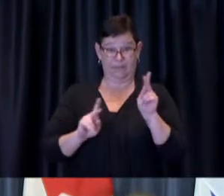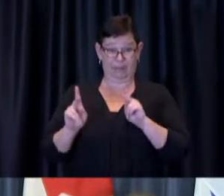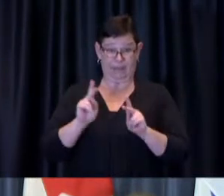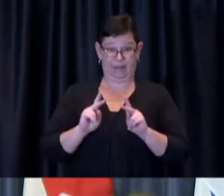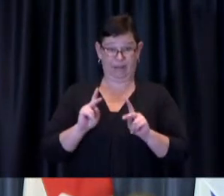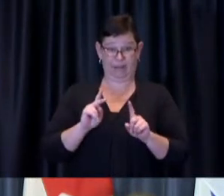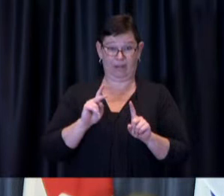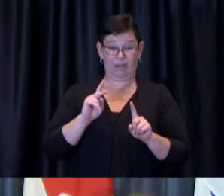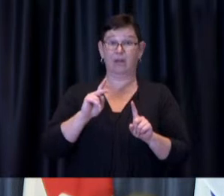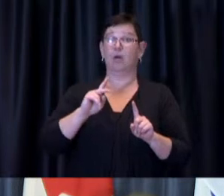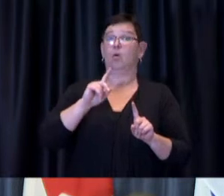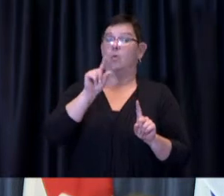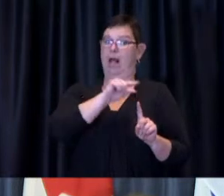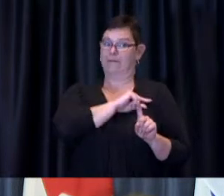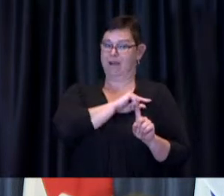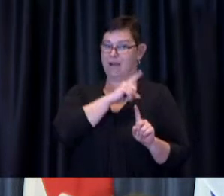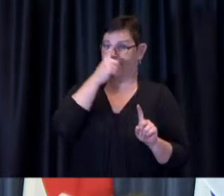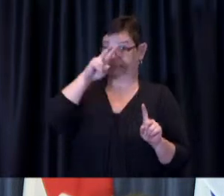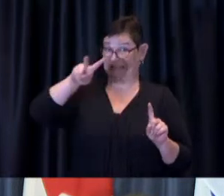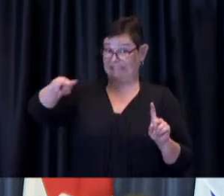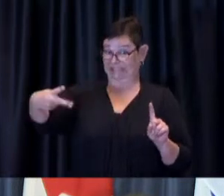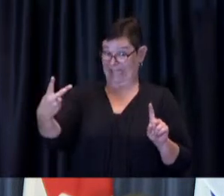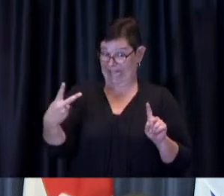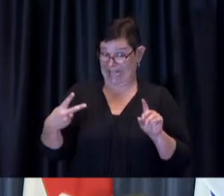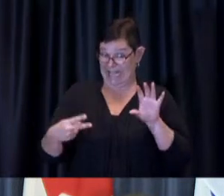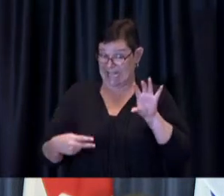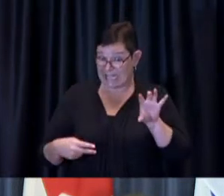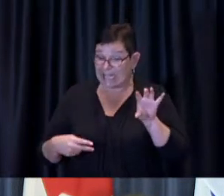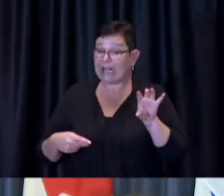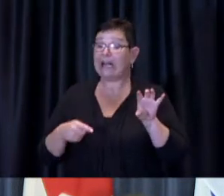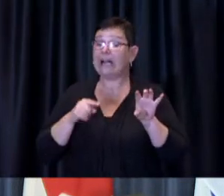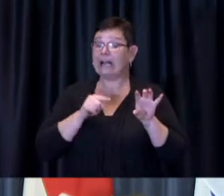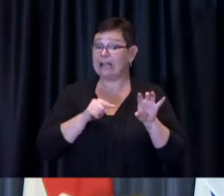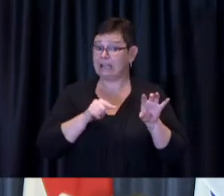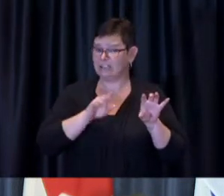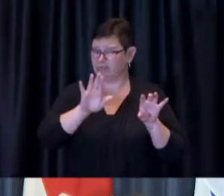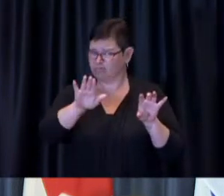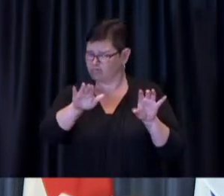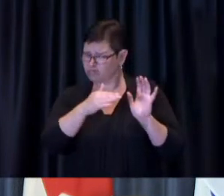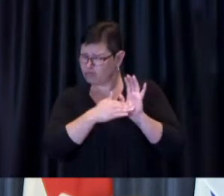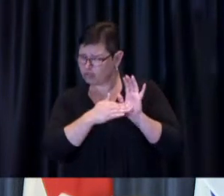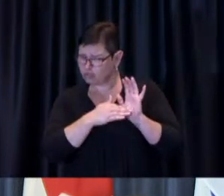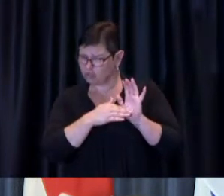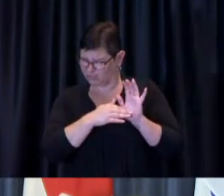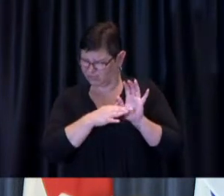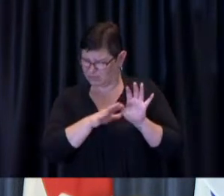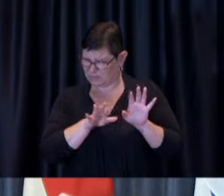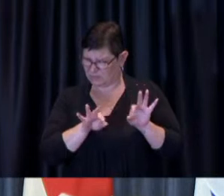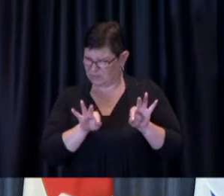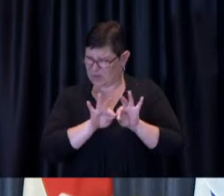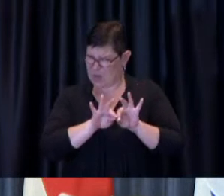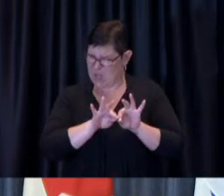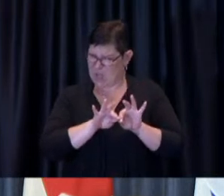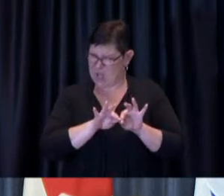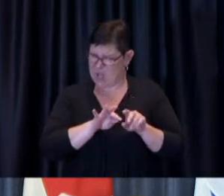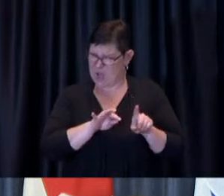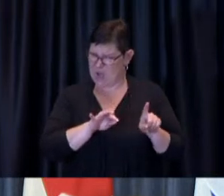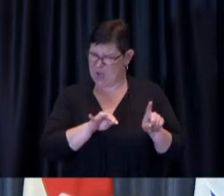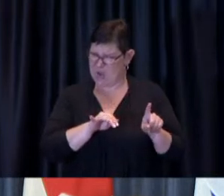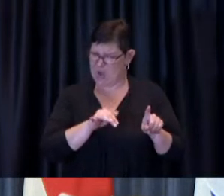um how important Dr. de Villa is it to to get ahead of this into contact those individuals and